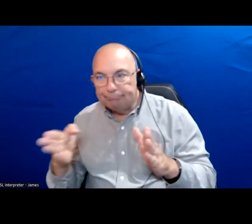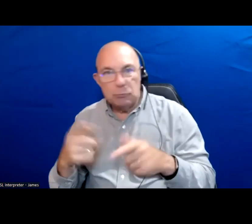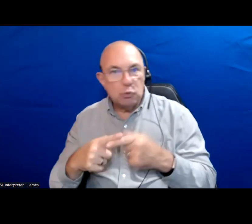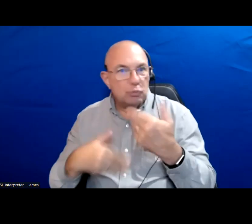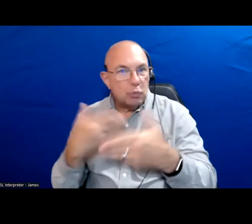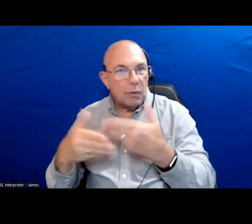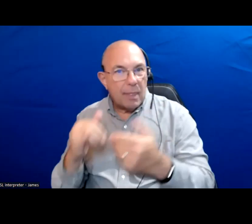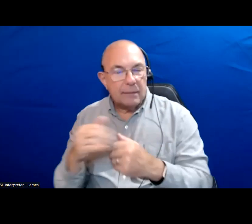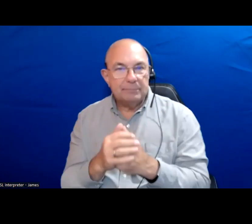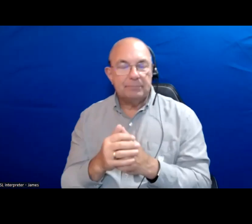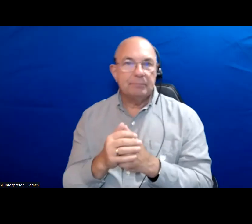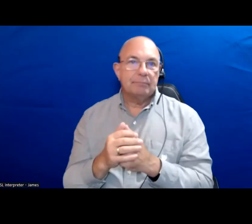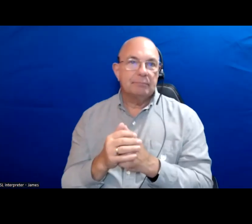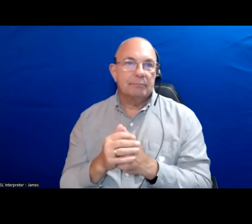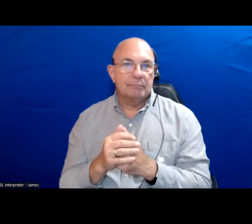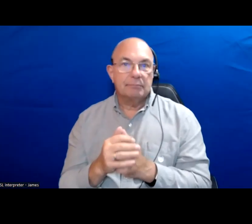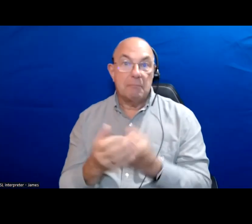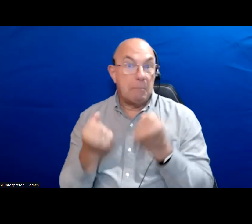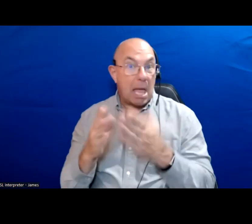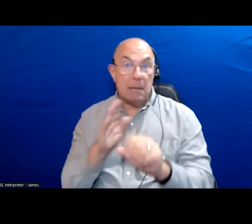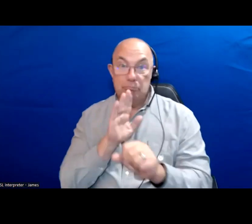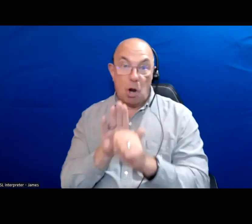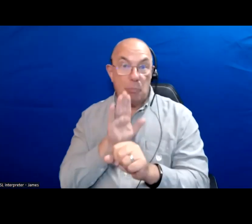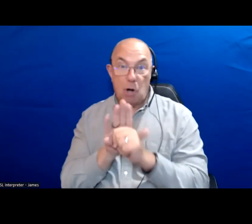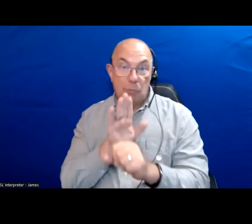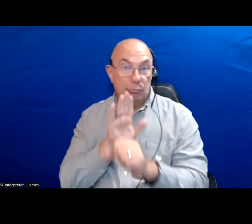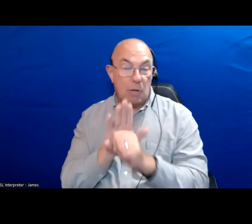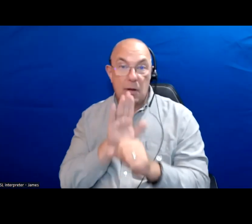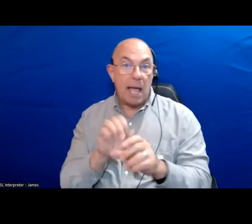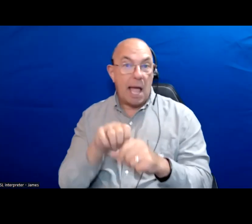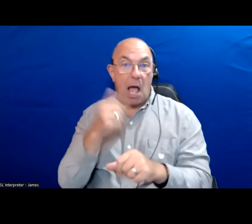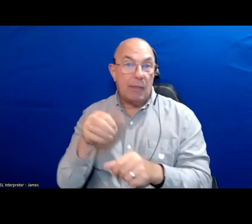There has been a lot of promises made in other election campaigns.